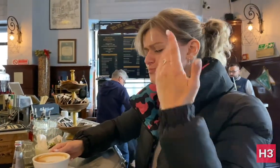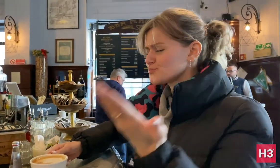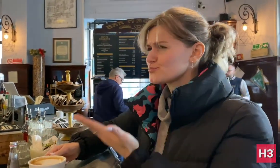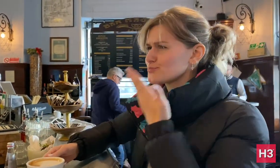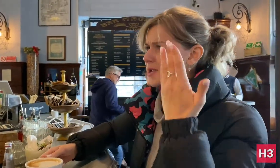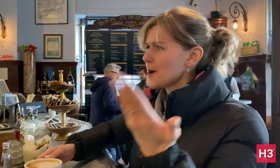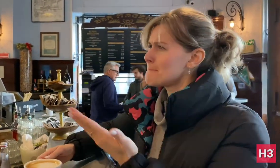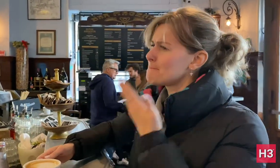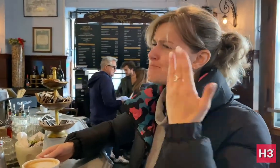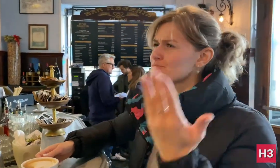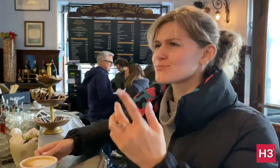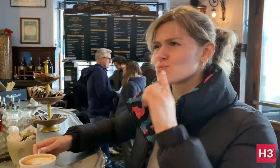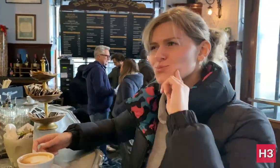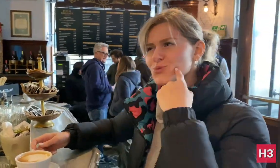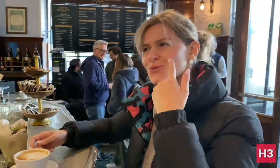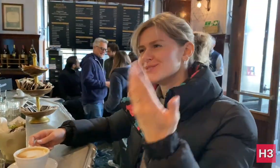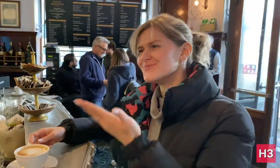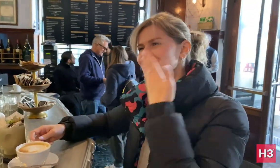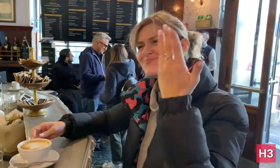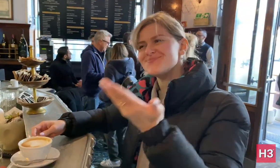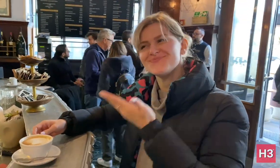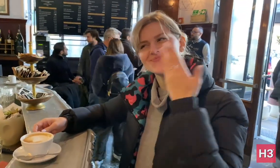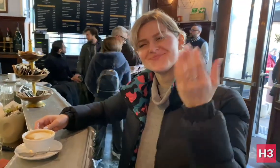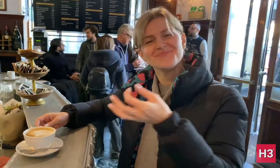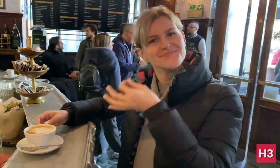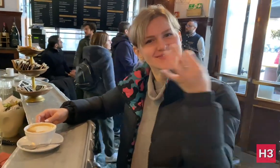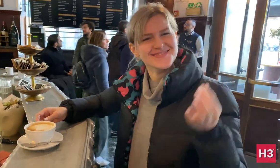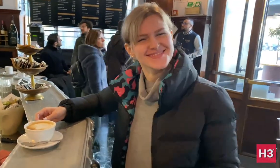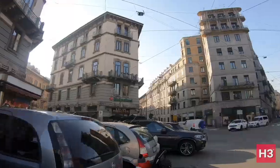It tastes delizioso! (Italian sign: delicious) Perfetto! (Italian sign: perfect)